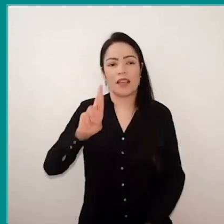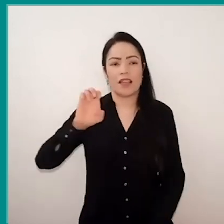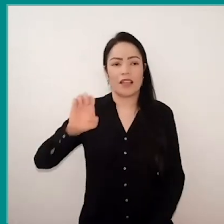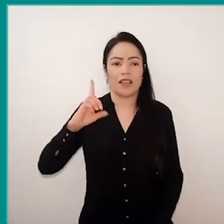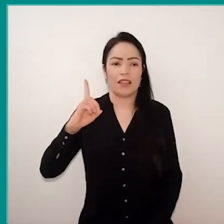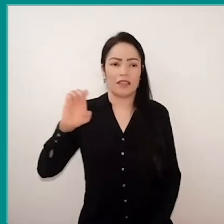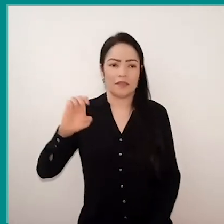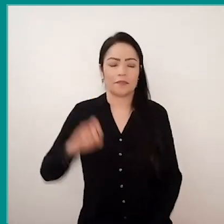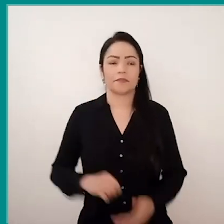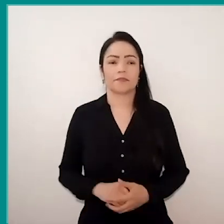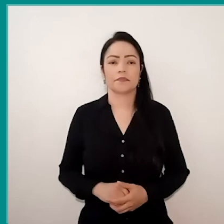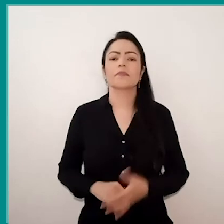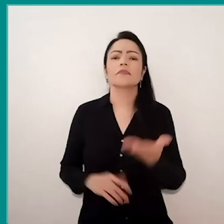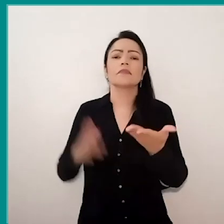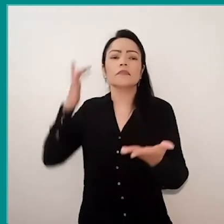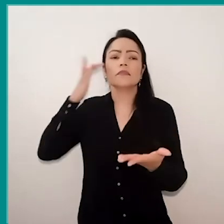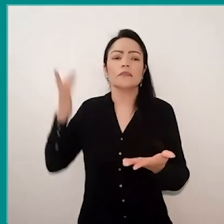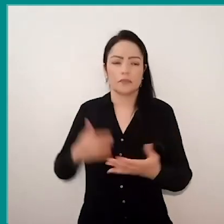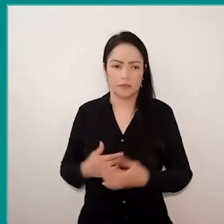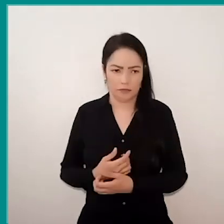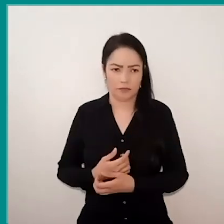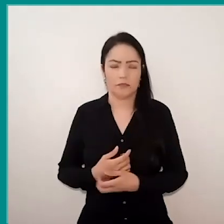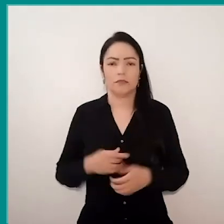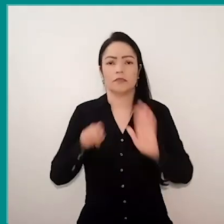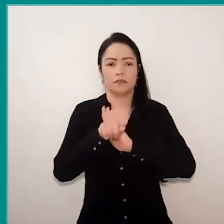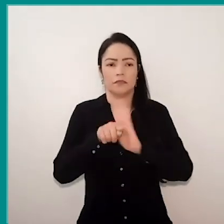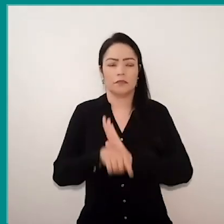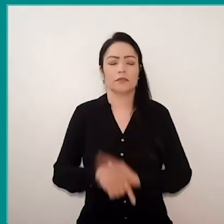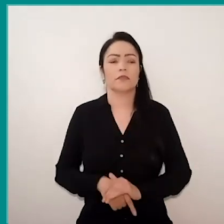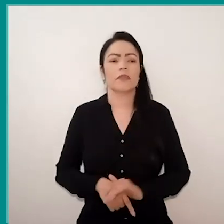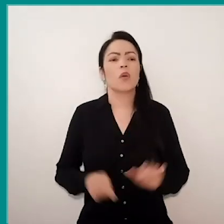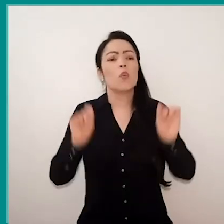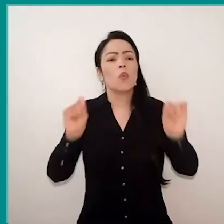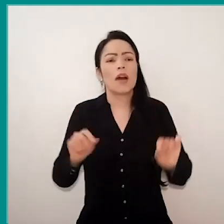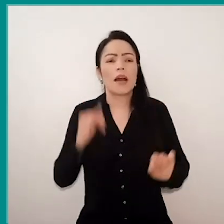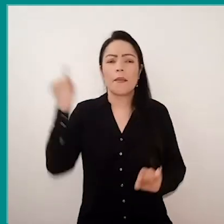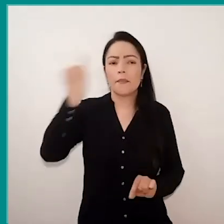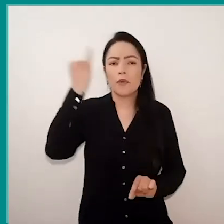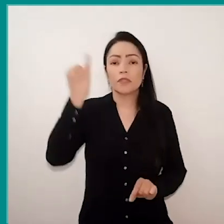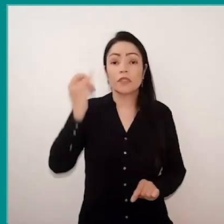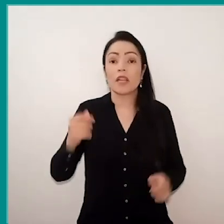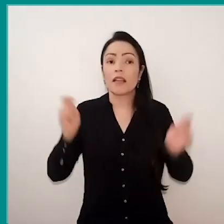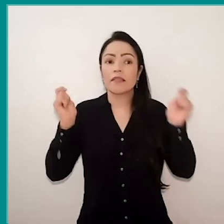From your point of view, comes the question now: "What would be important to guarantee in public schools,